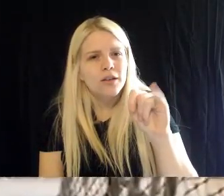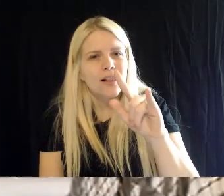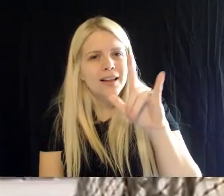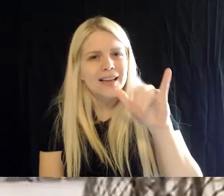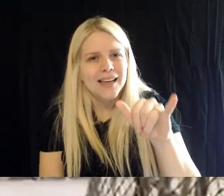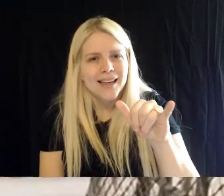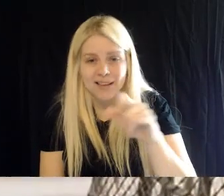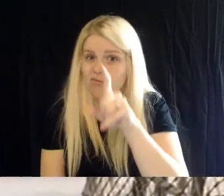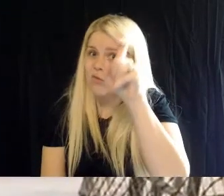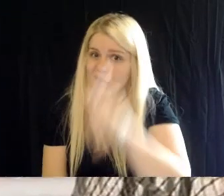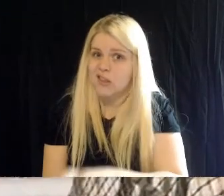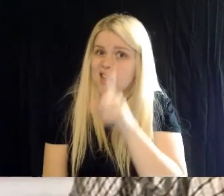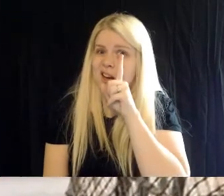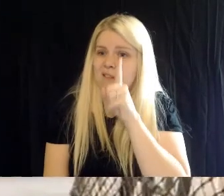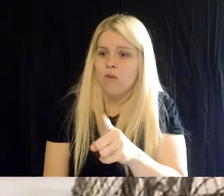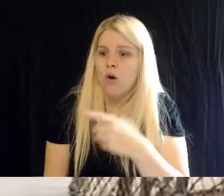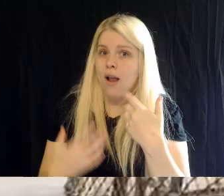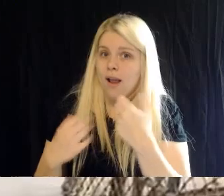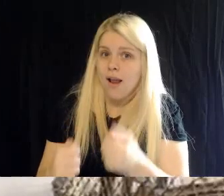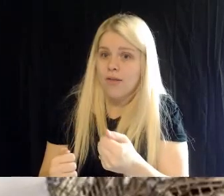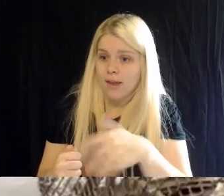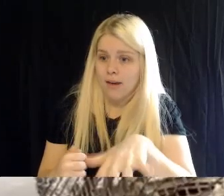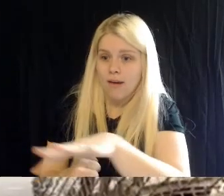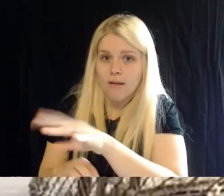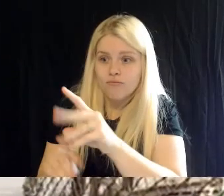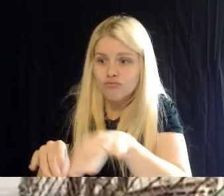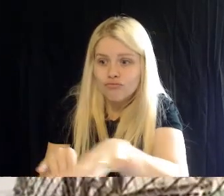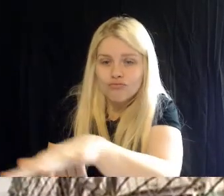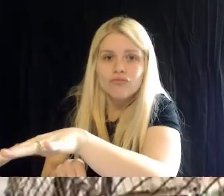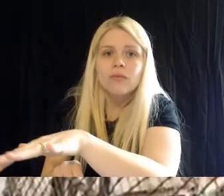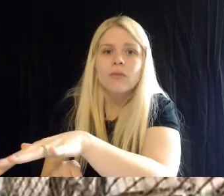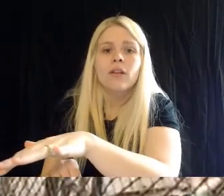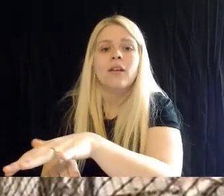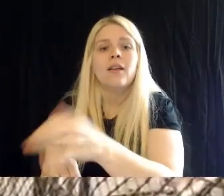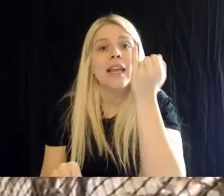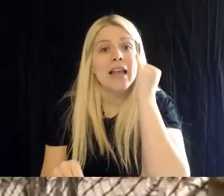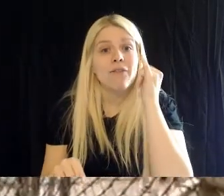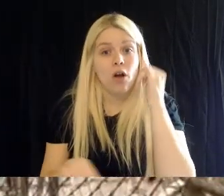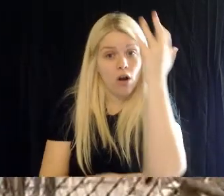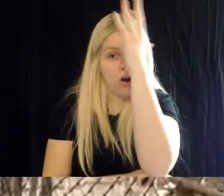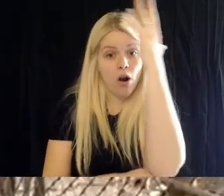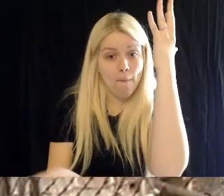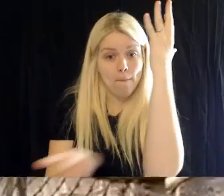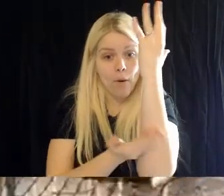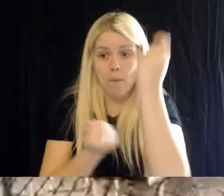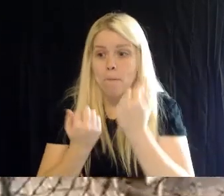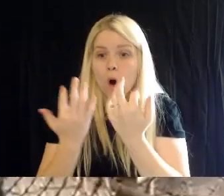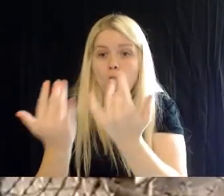Then you take that forest away, and even burn it- and that's just going to take